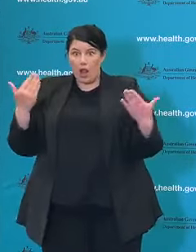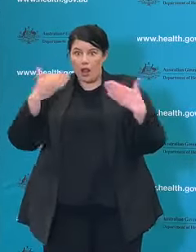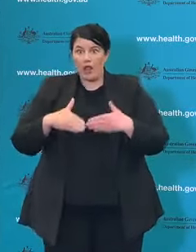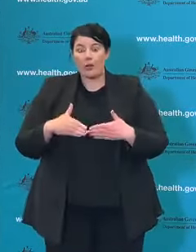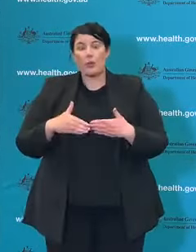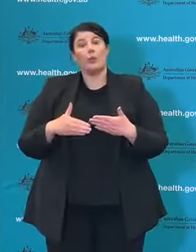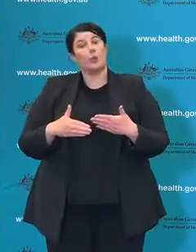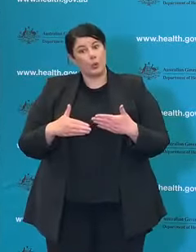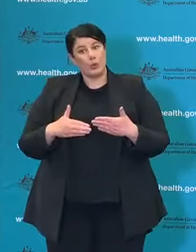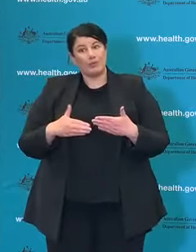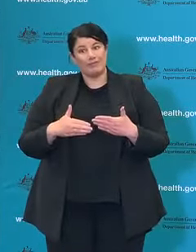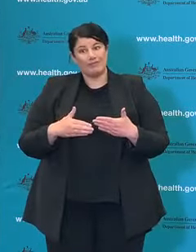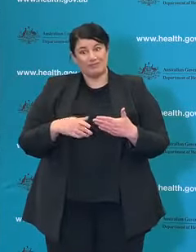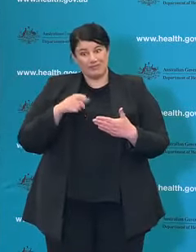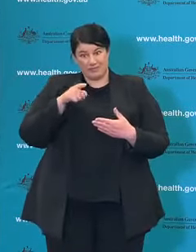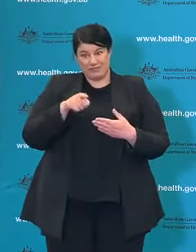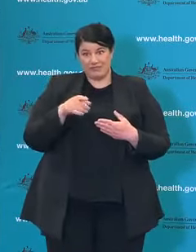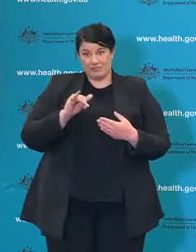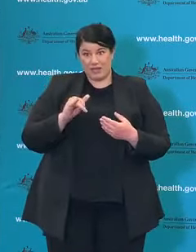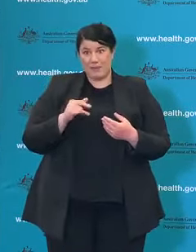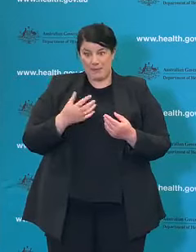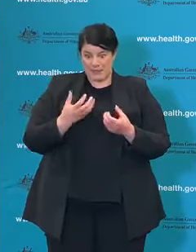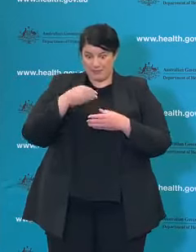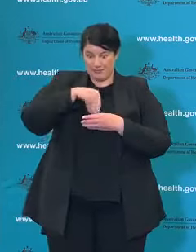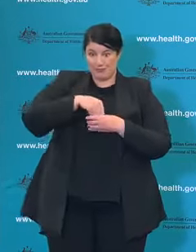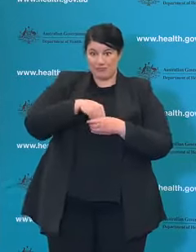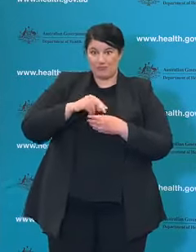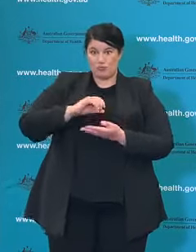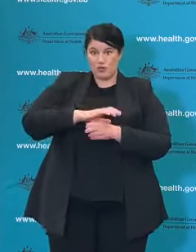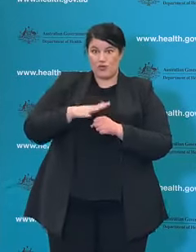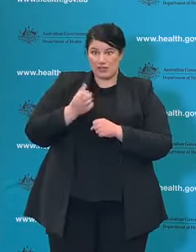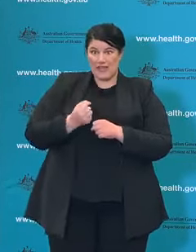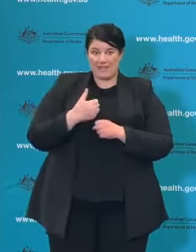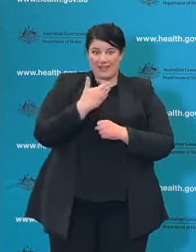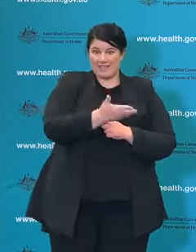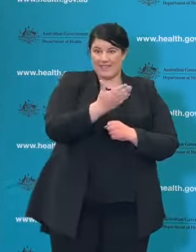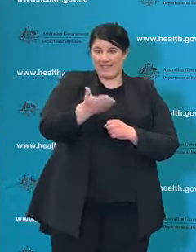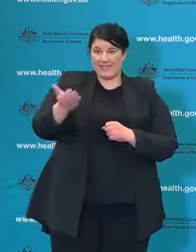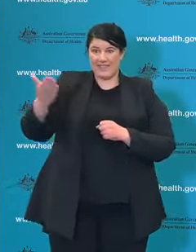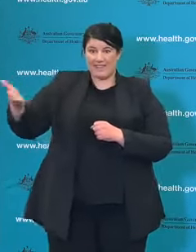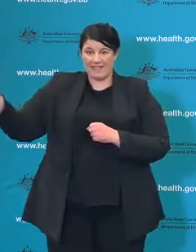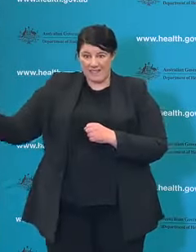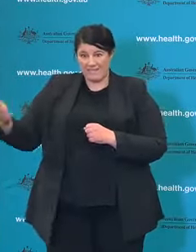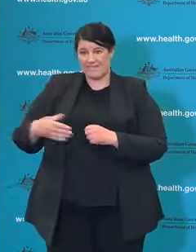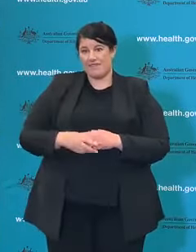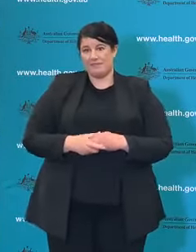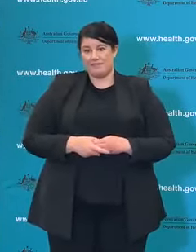well be, you may be, the person spreading the virus or you're putting yourself at risk of getting it.